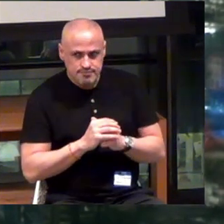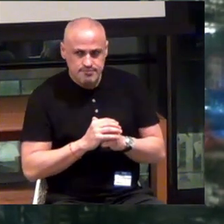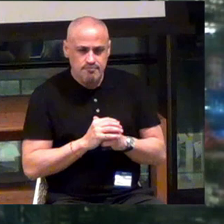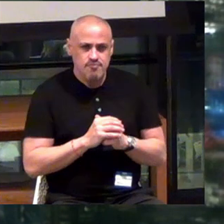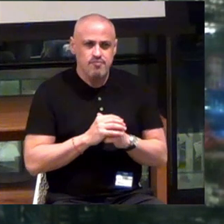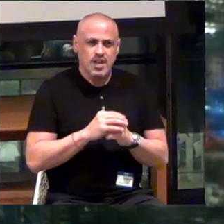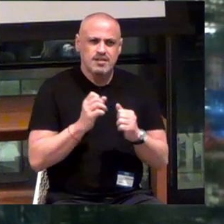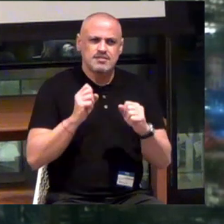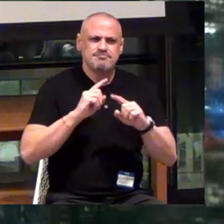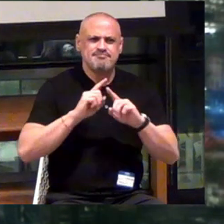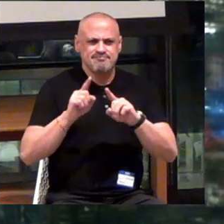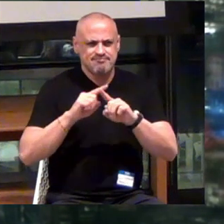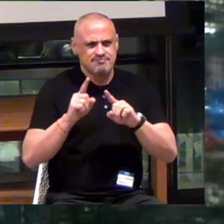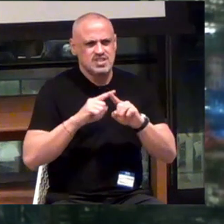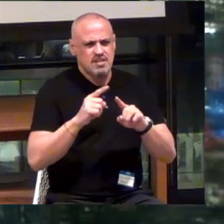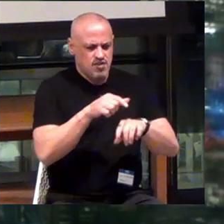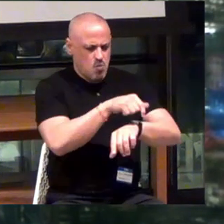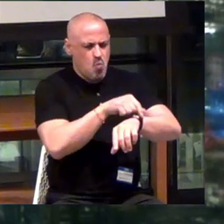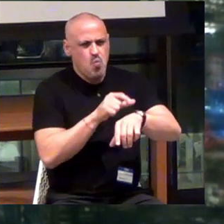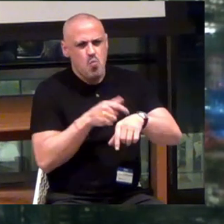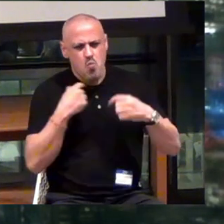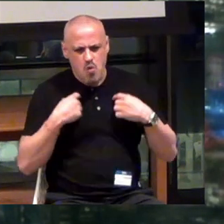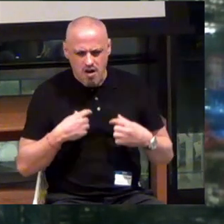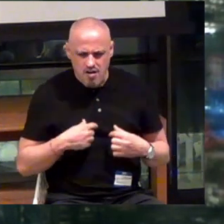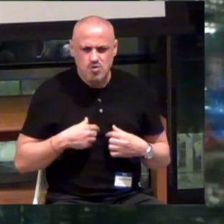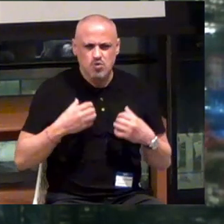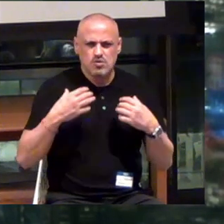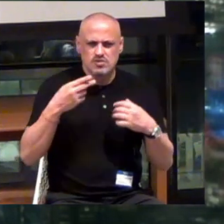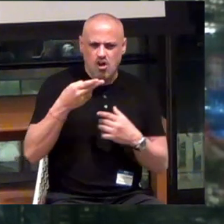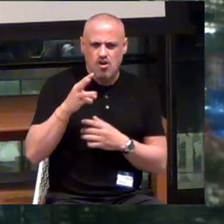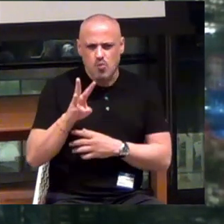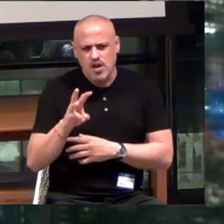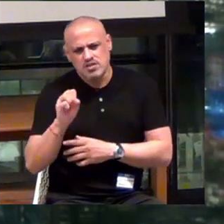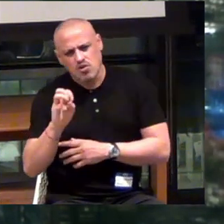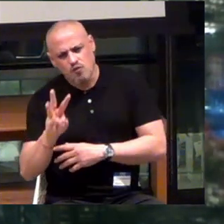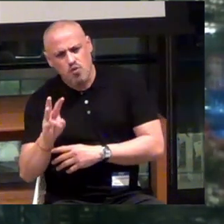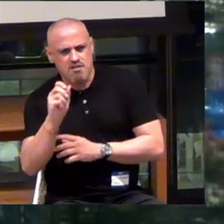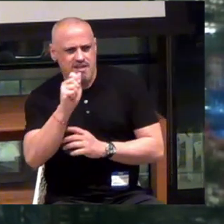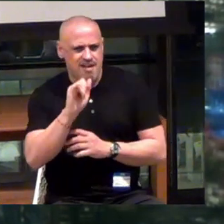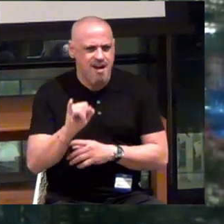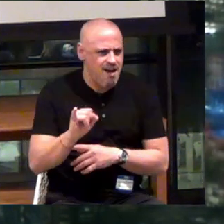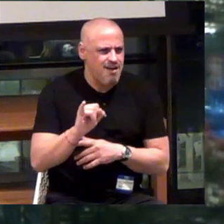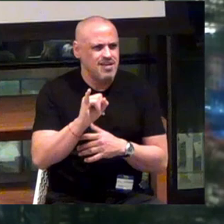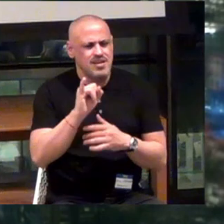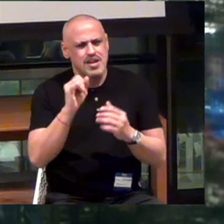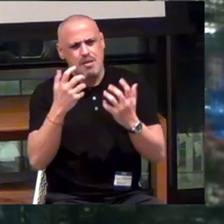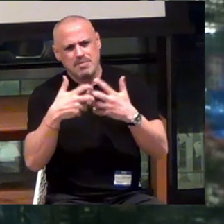And there are other wearables and pieces of hardware and software and AI and machine learning,